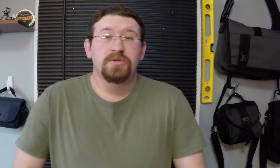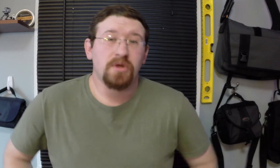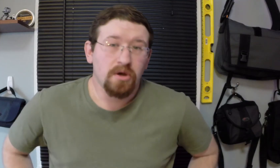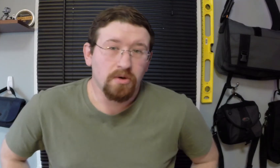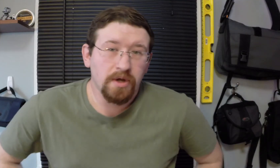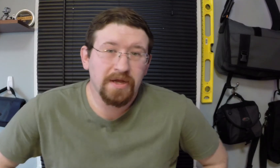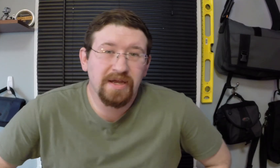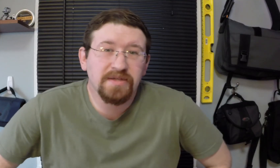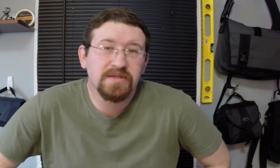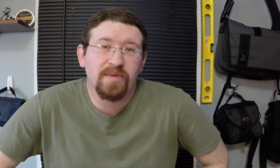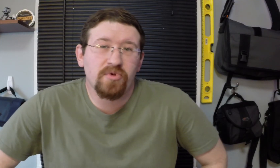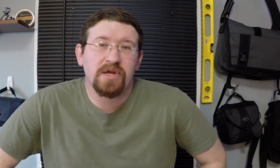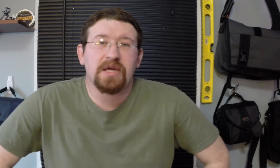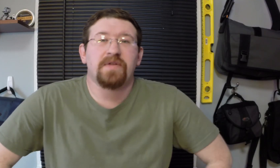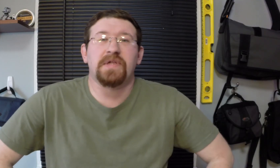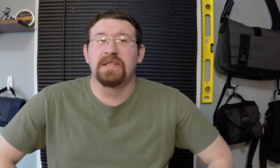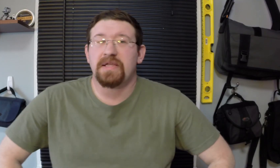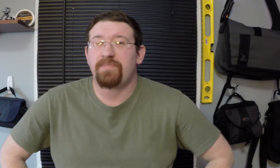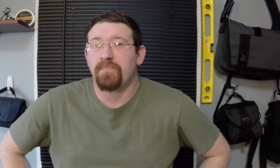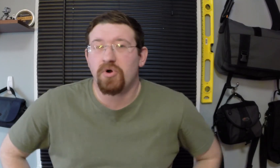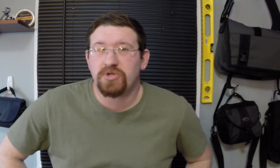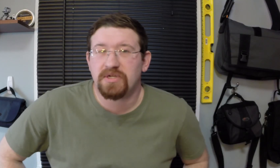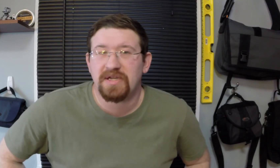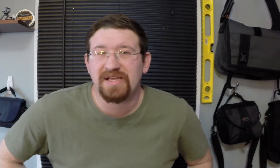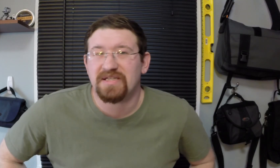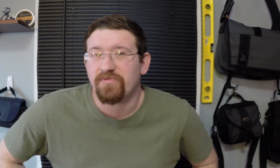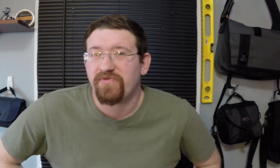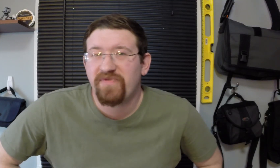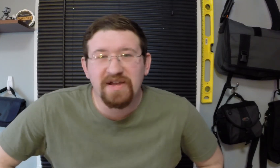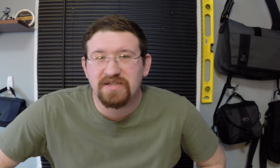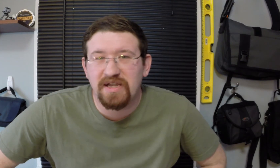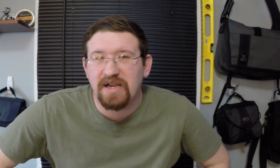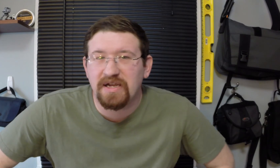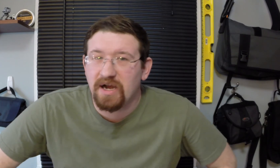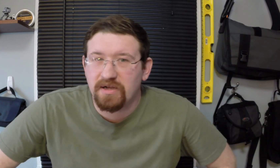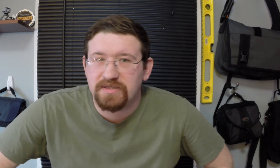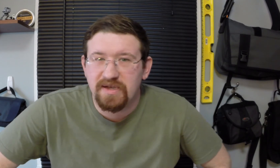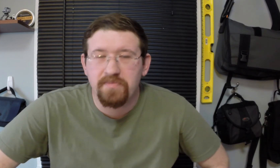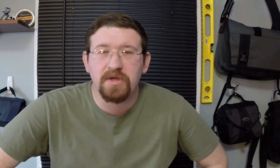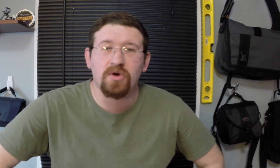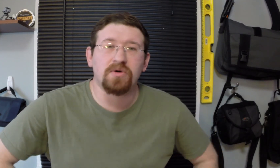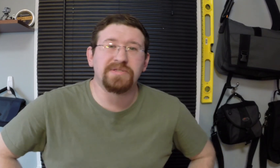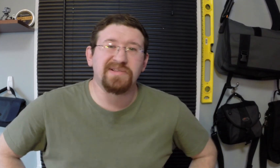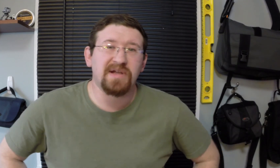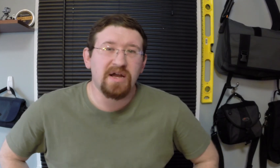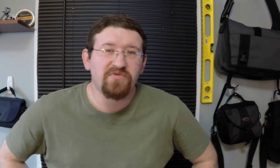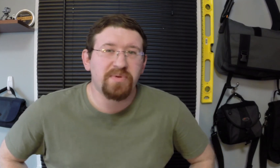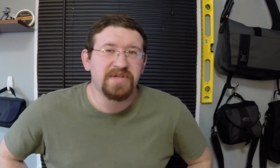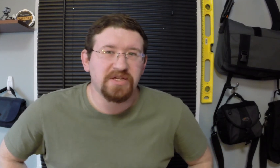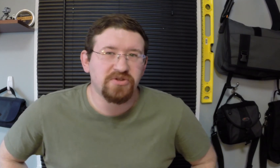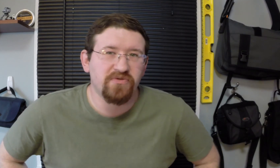So, in summary, the Leap Motion is a fascinating concept that holds a lot of potential